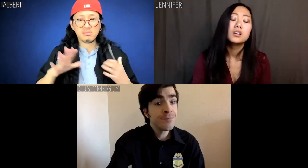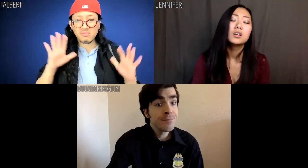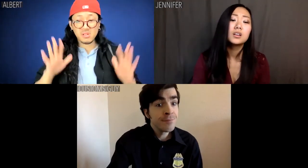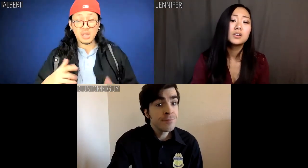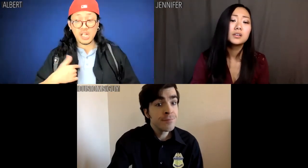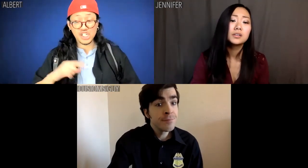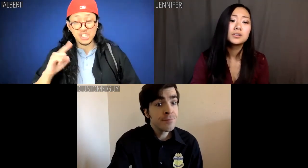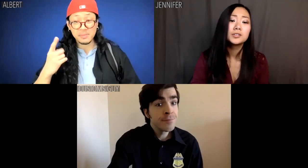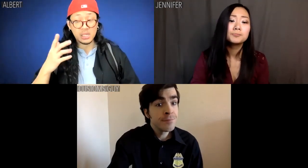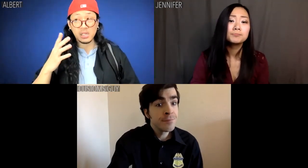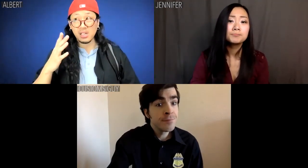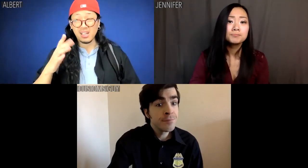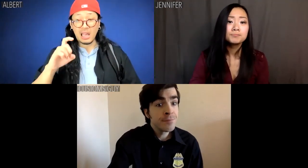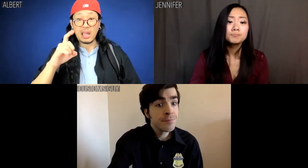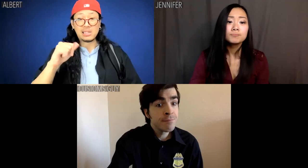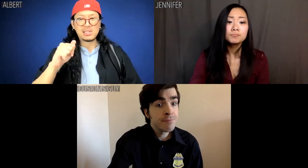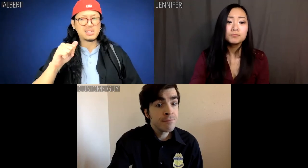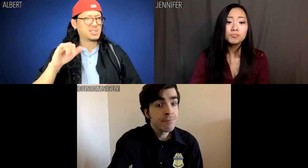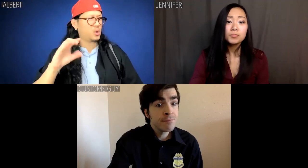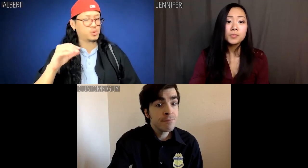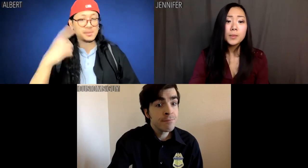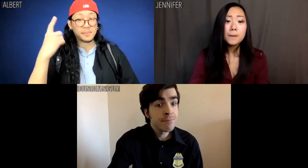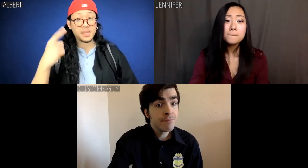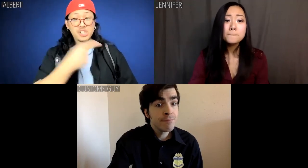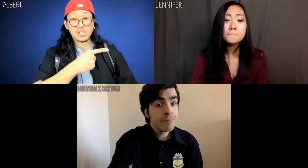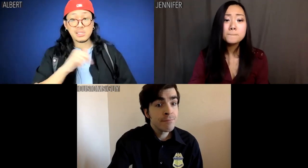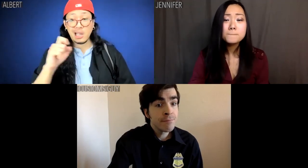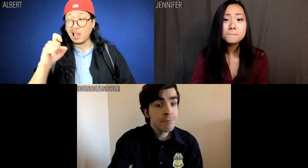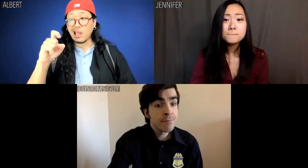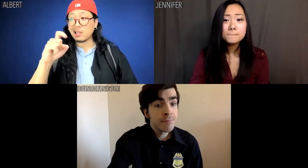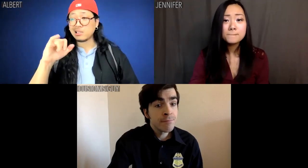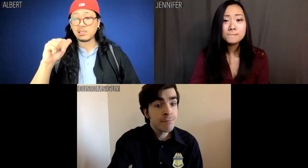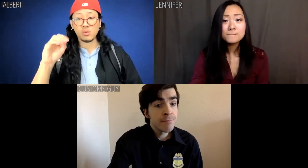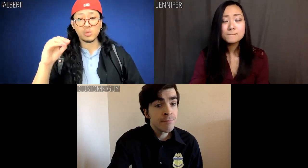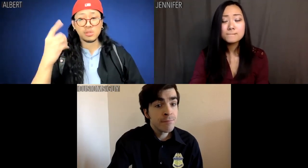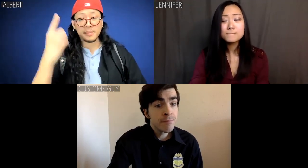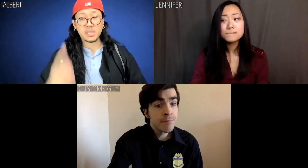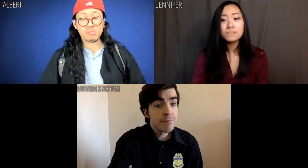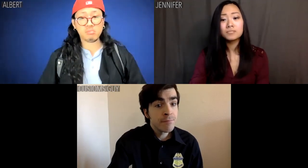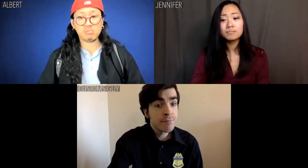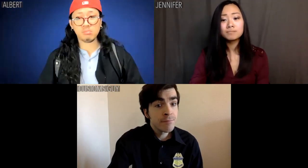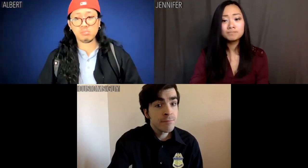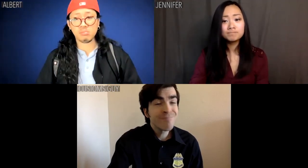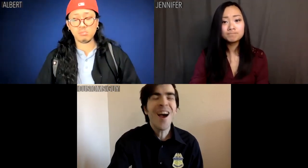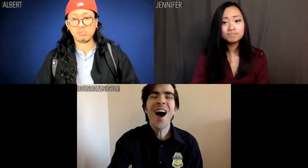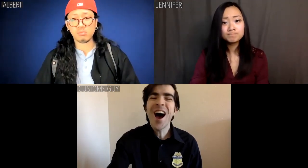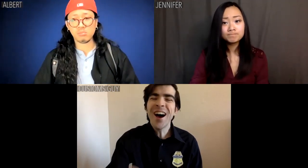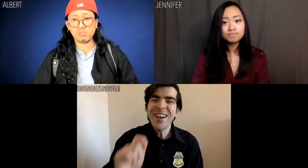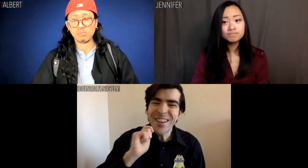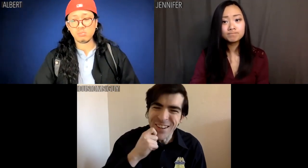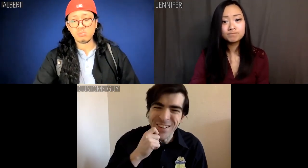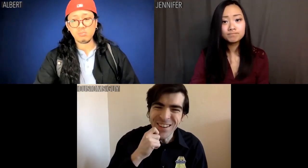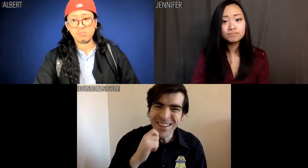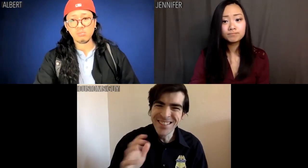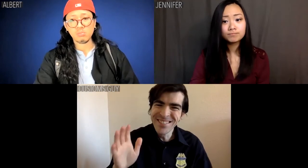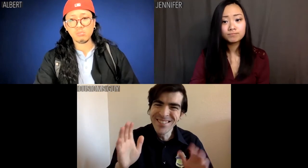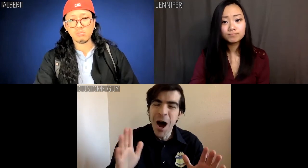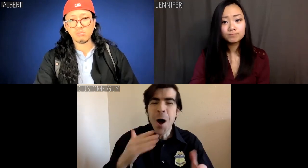Albert: Fine. I'll be Xiao something, she'll be Xiao something too Customs guy: Cool beans.